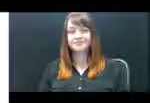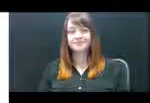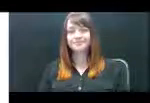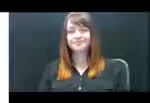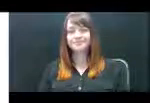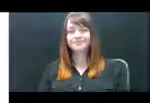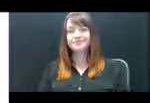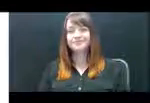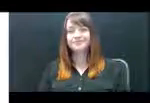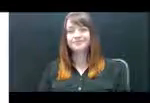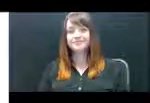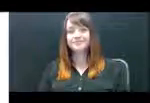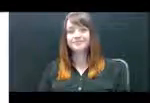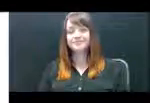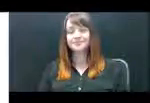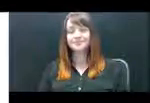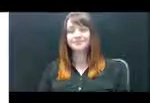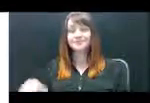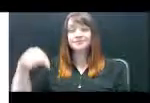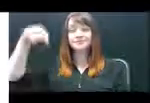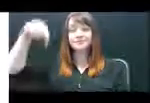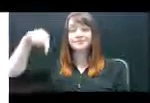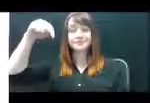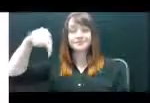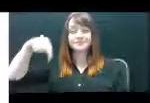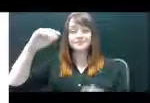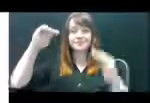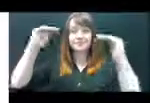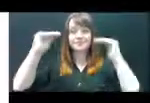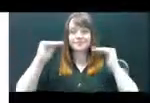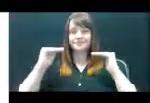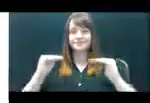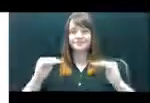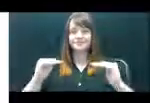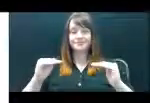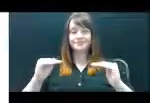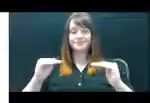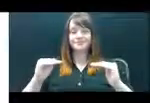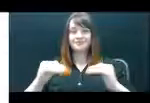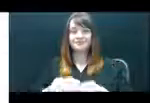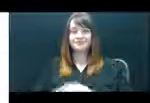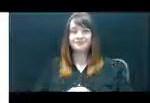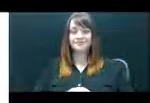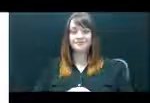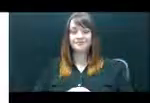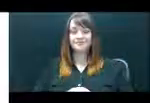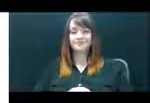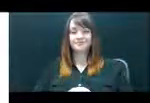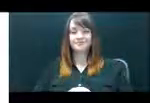Use the down arrow key to move to the next field to complete. This field, which is highlighted